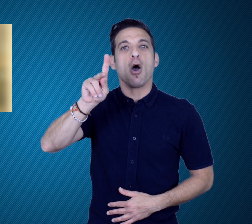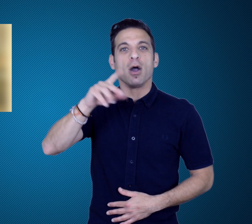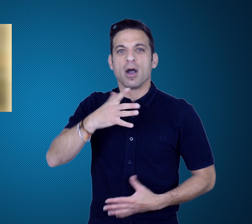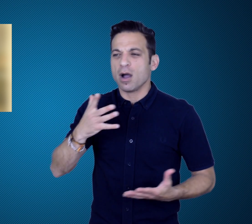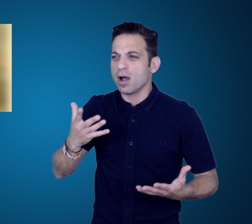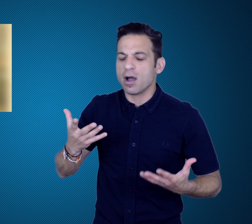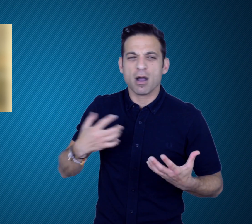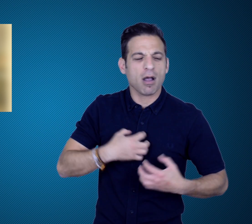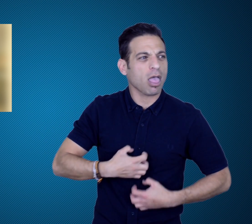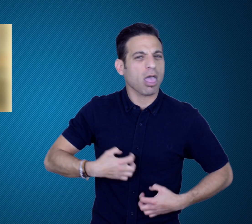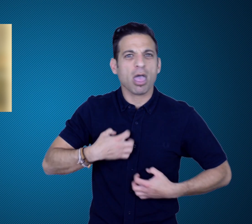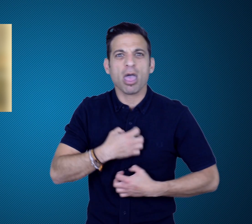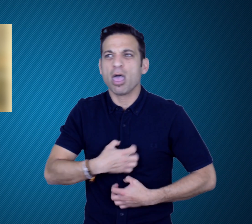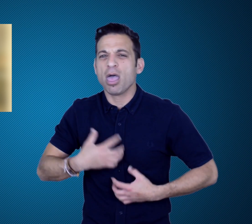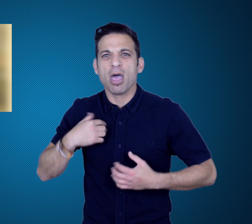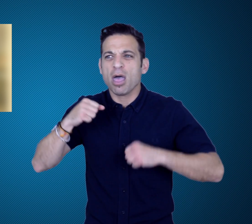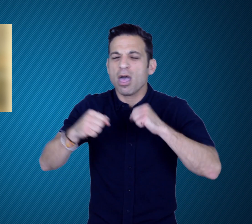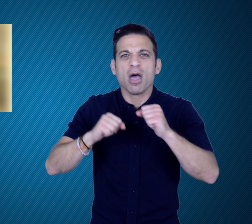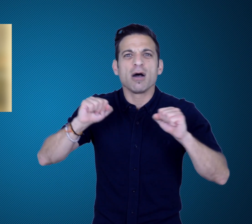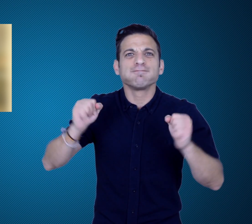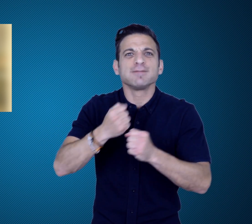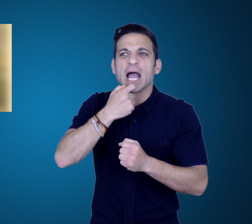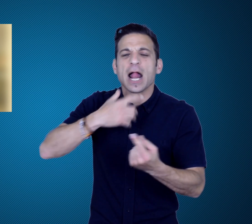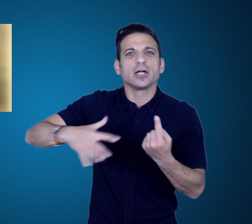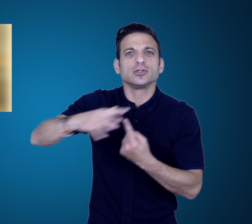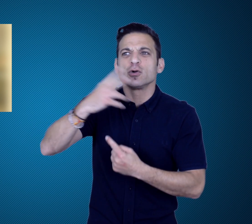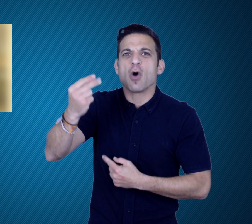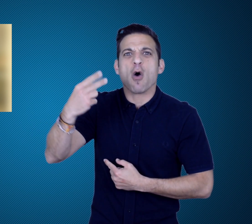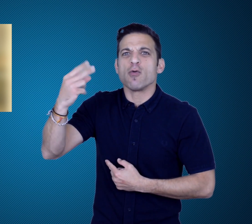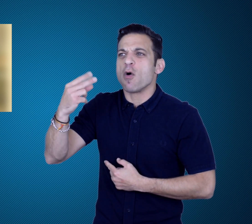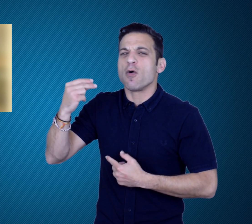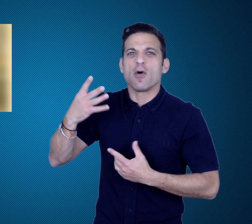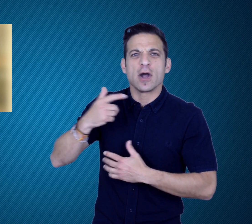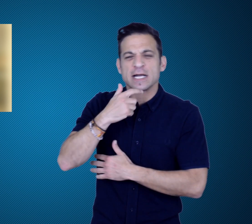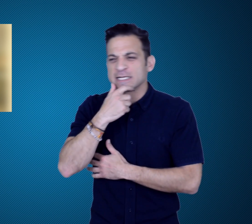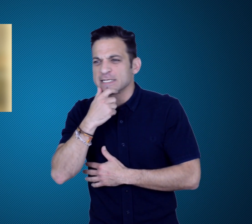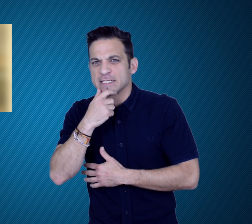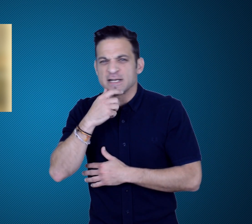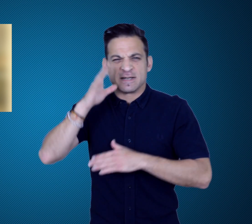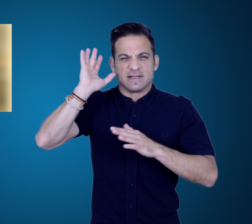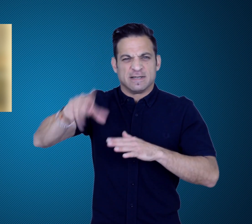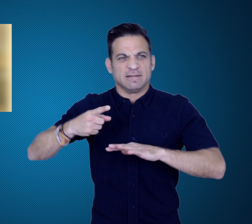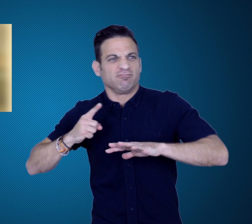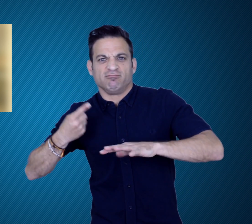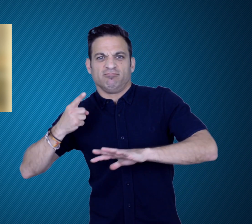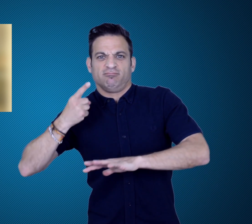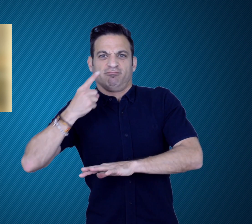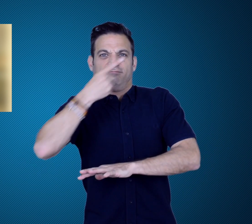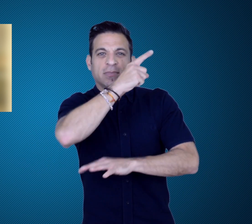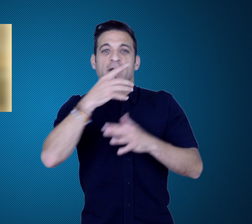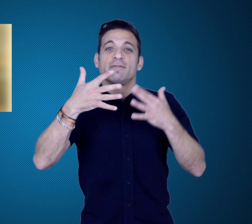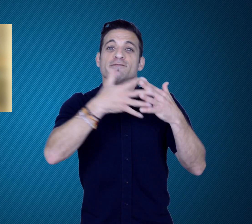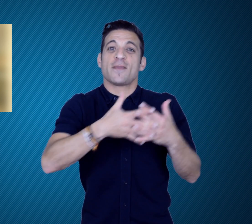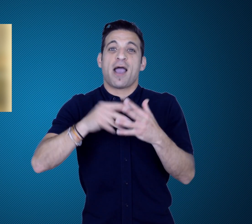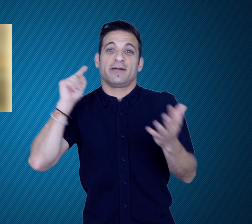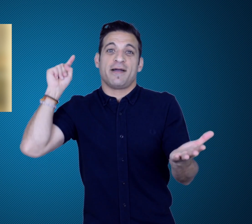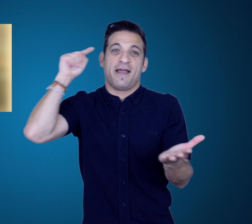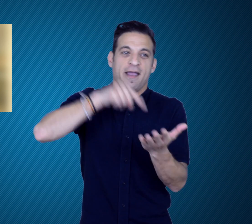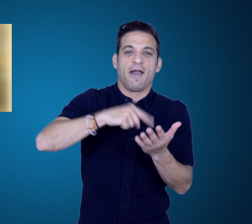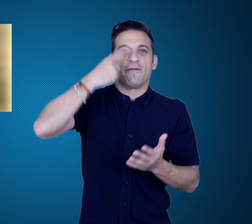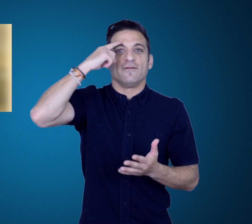He travelled to the United States for a boxing tour